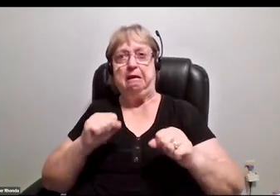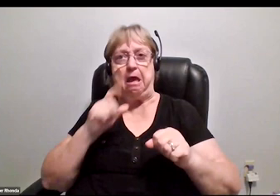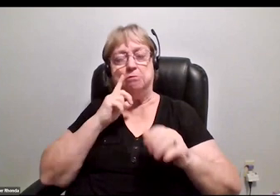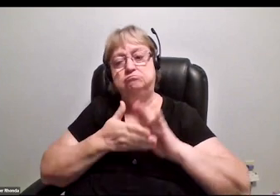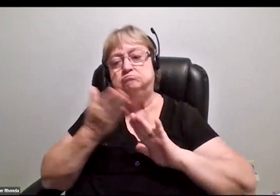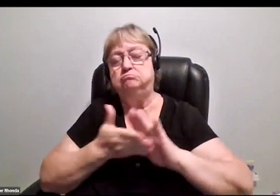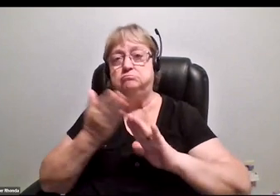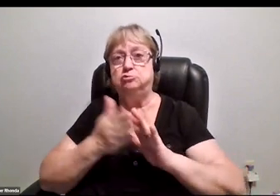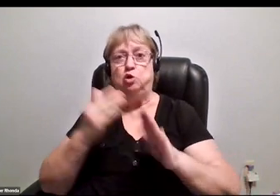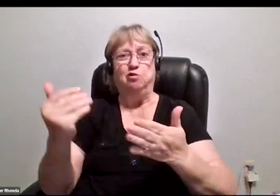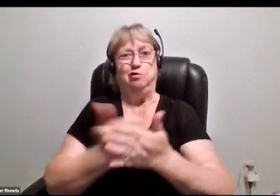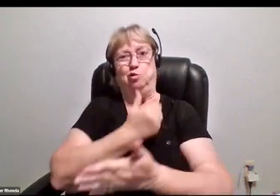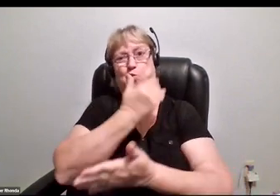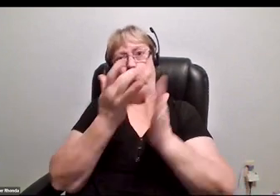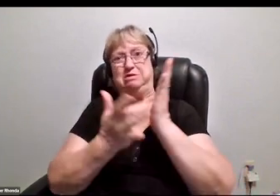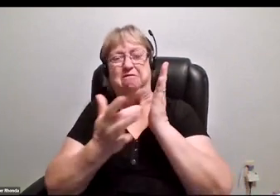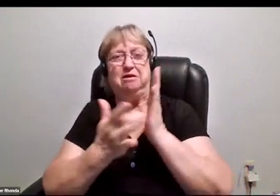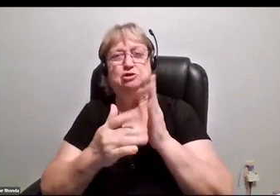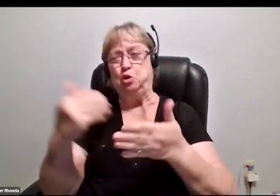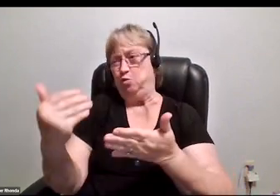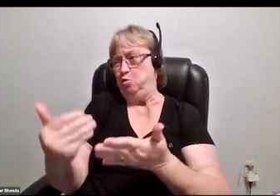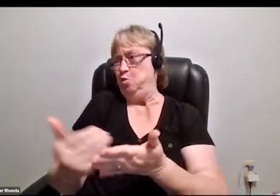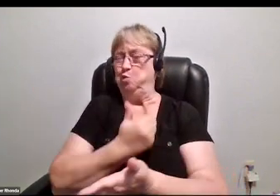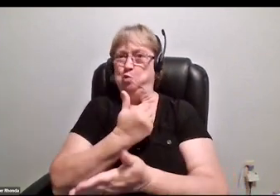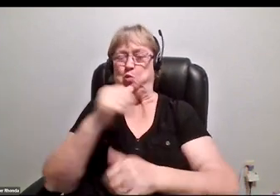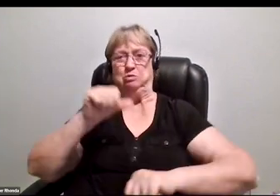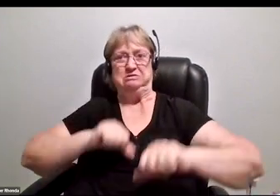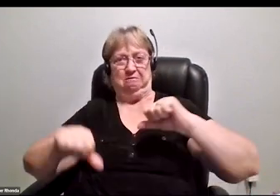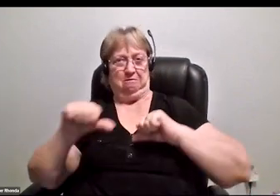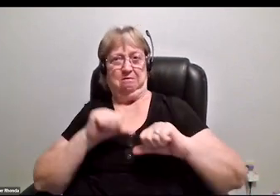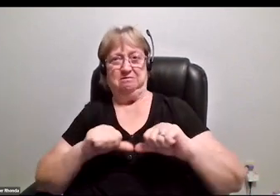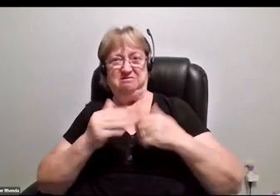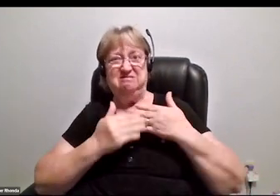Running the new dawn of science. When we're the ones